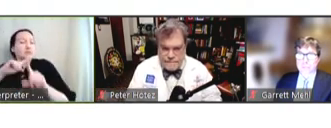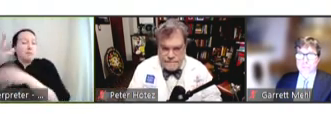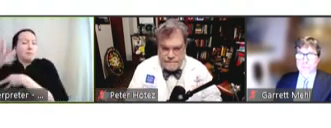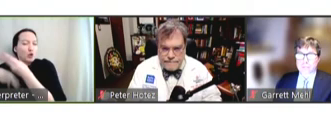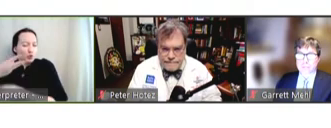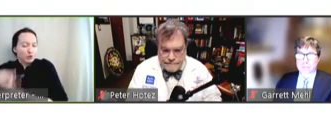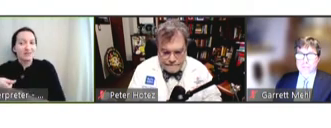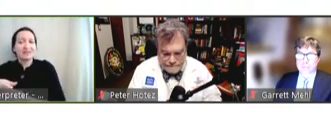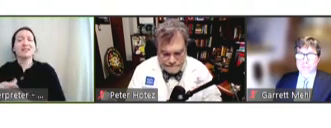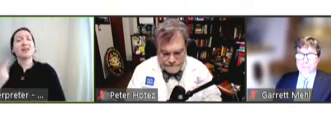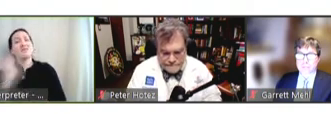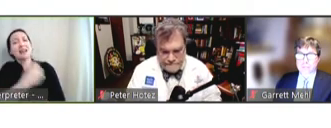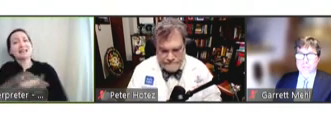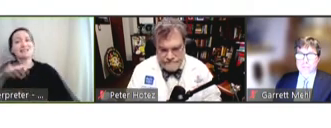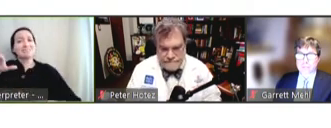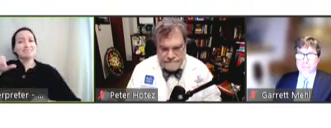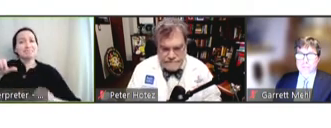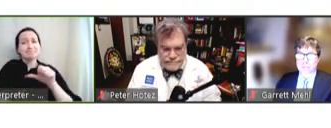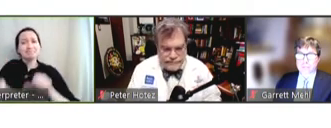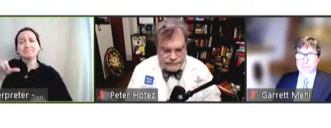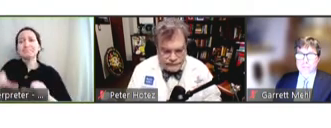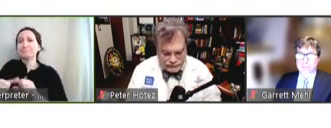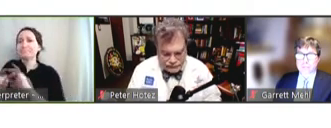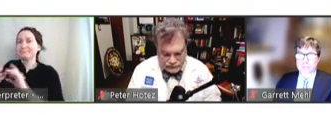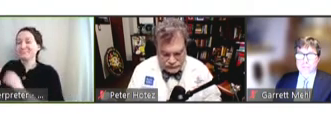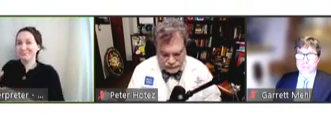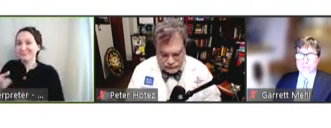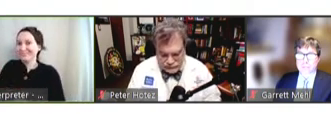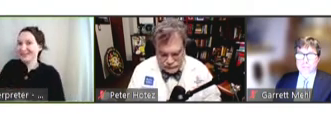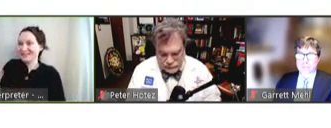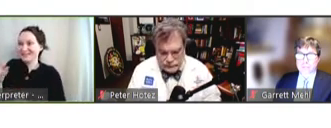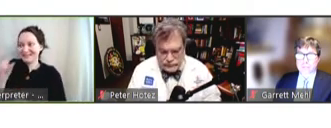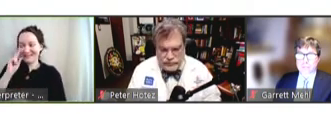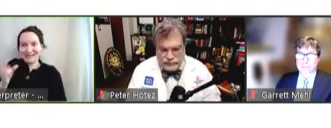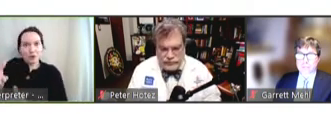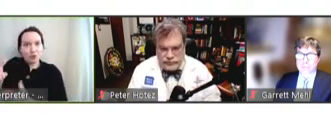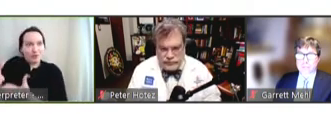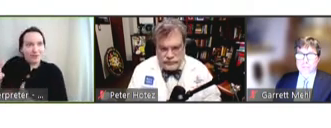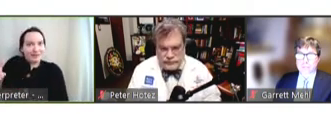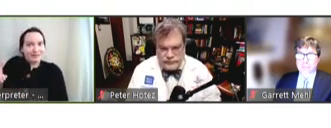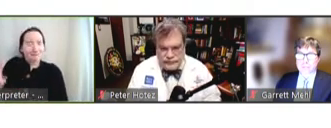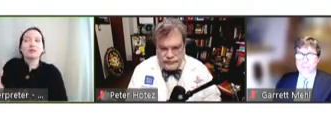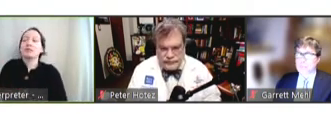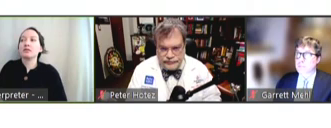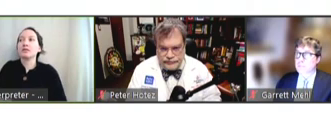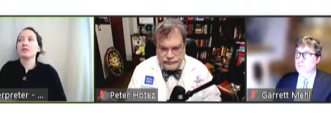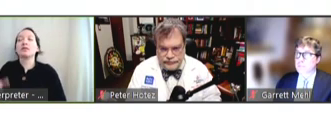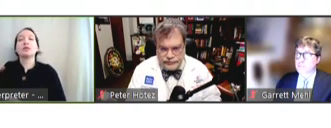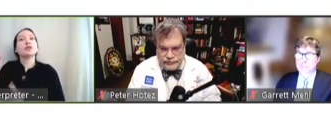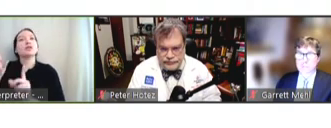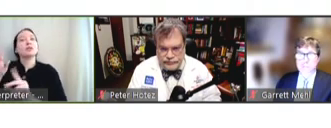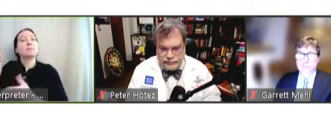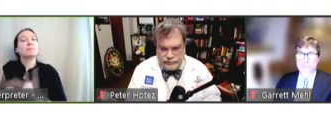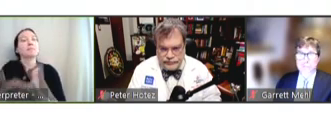hesitancy is definitely there and it could be that there are different populations that contribute to